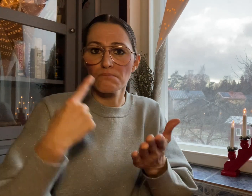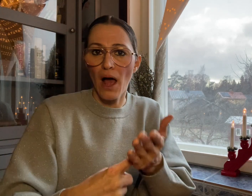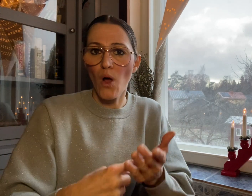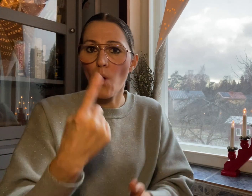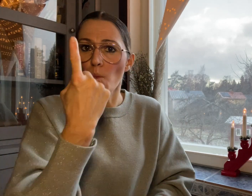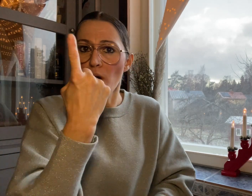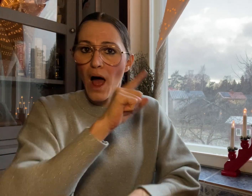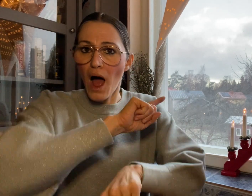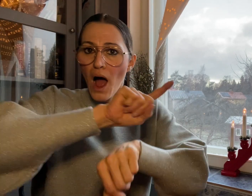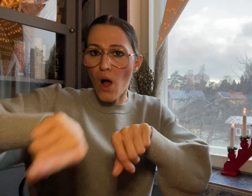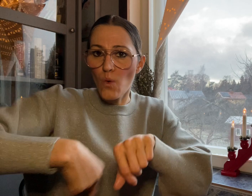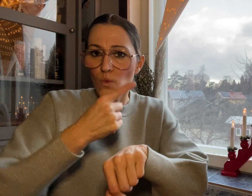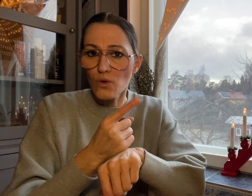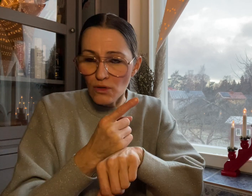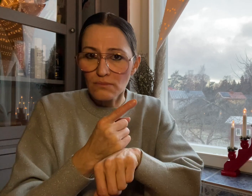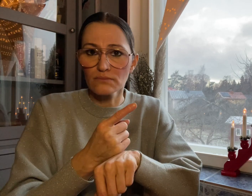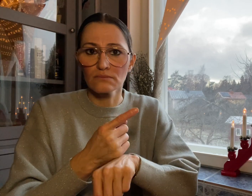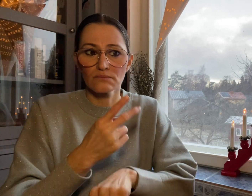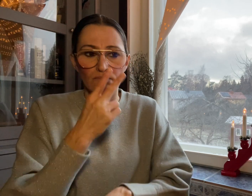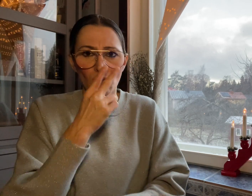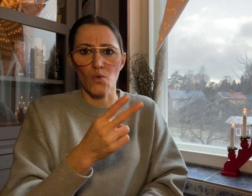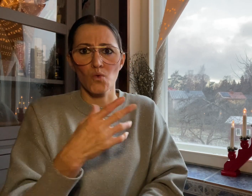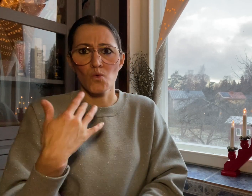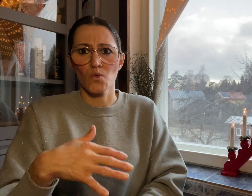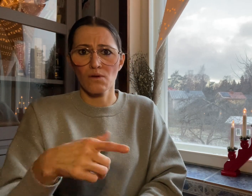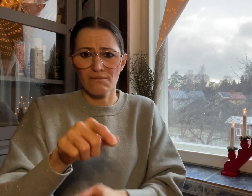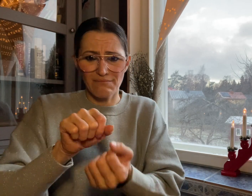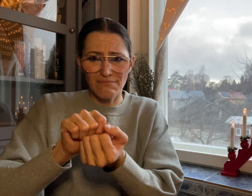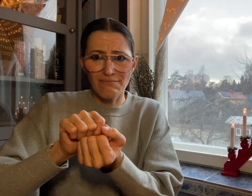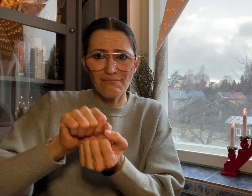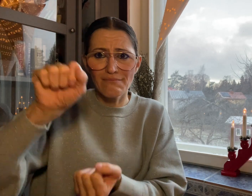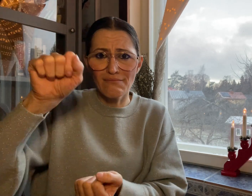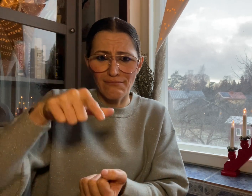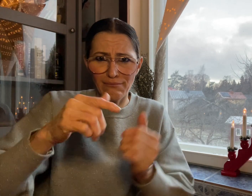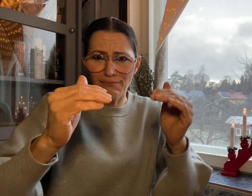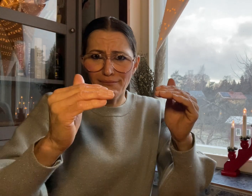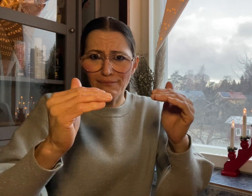per hour. Because of such a low level of qualification,